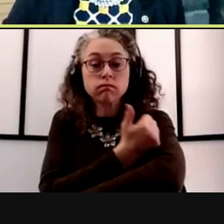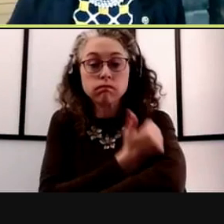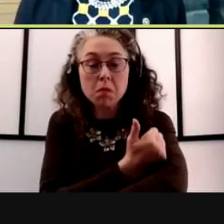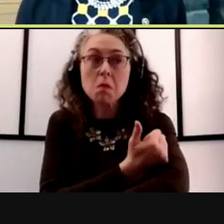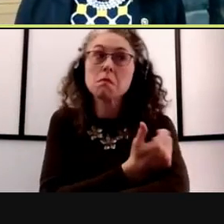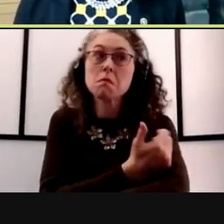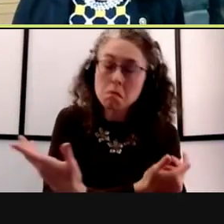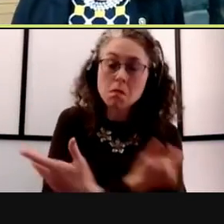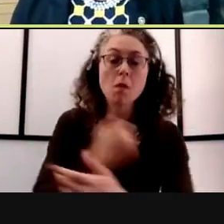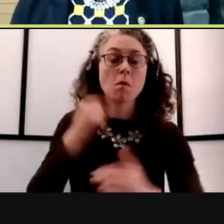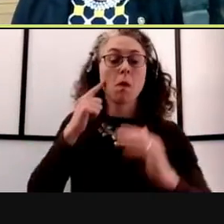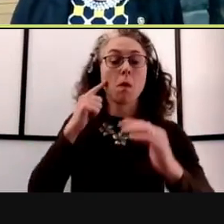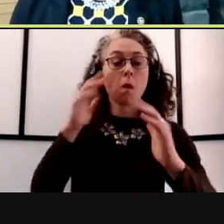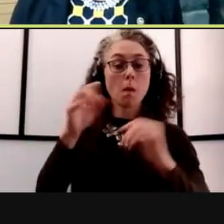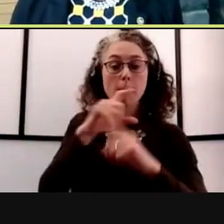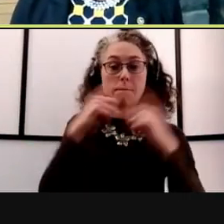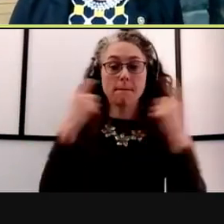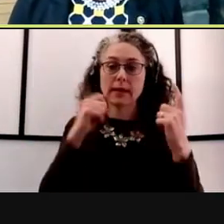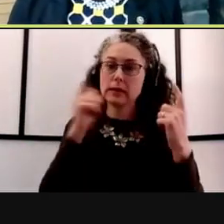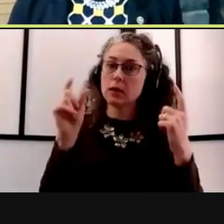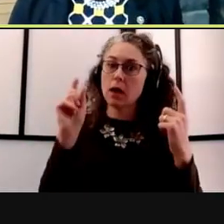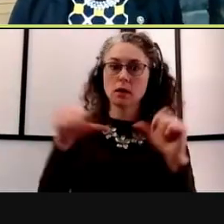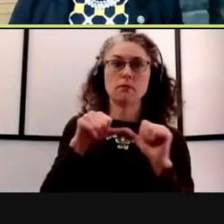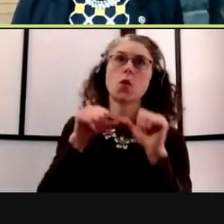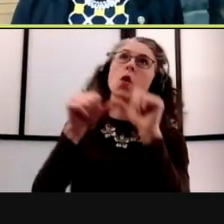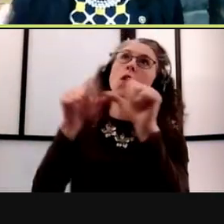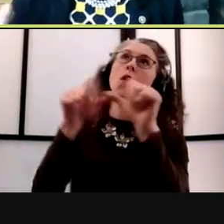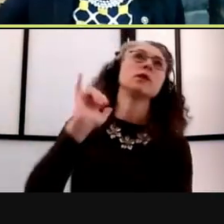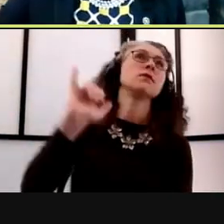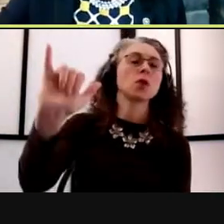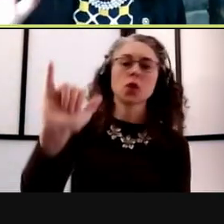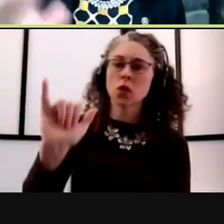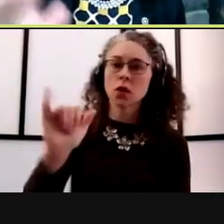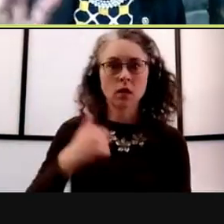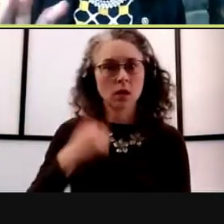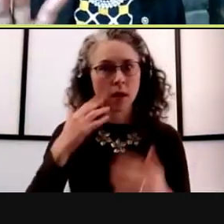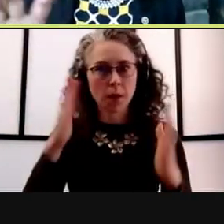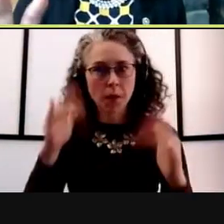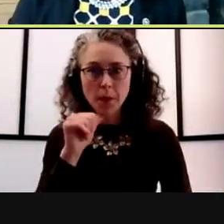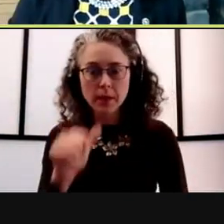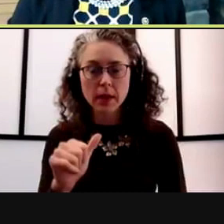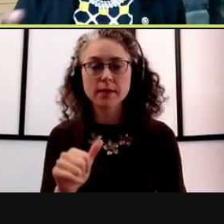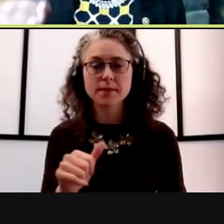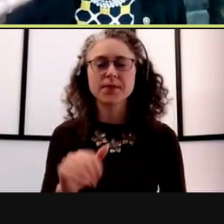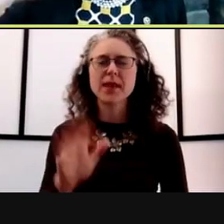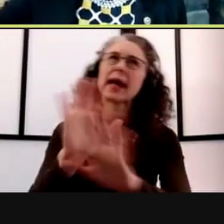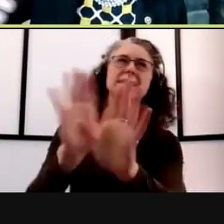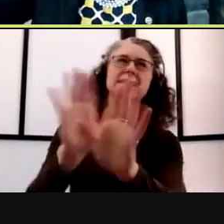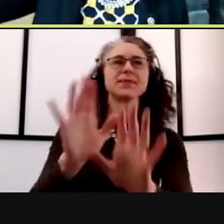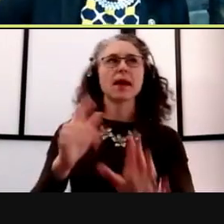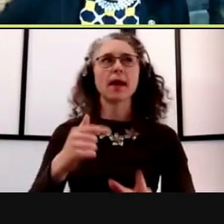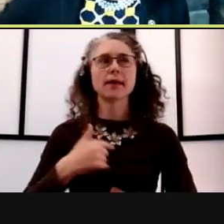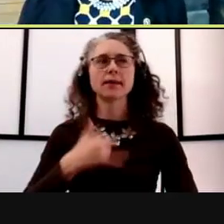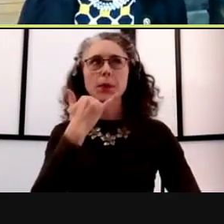my hope is is that the mask, they're not here forever. And I mean that, I shouldn't even say it that way, but like that they're not here